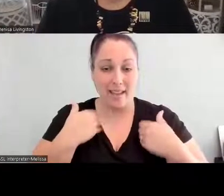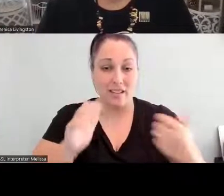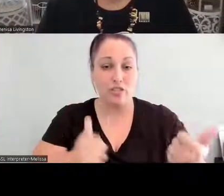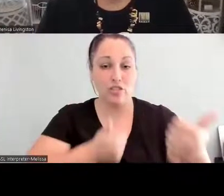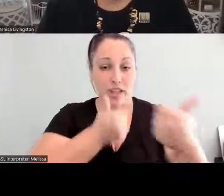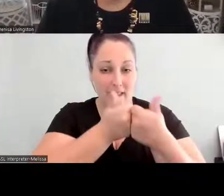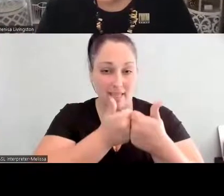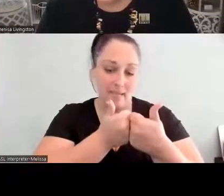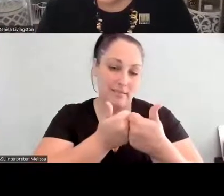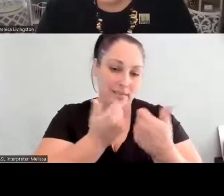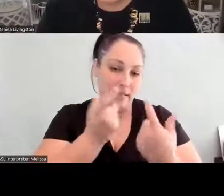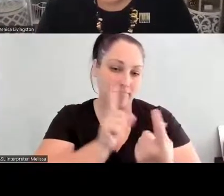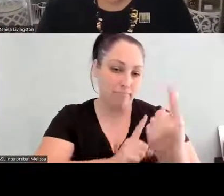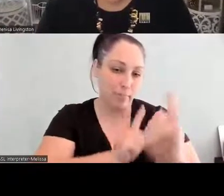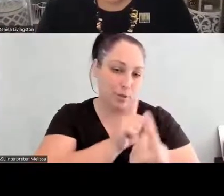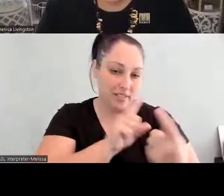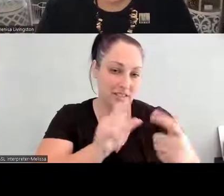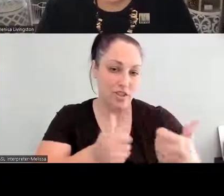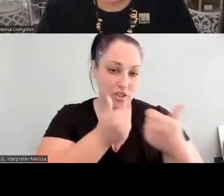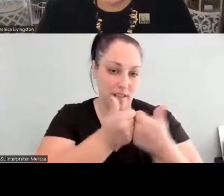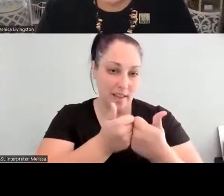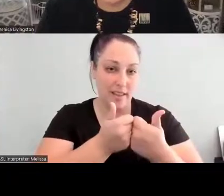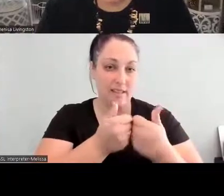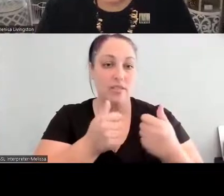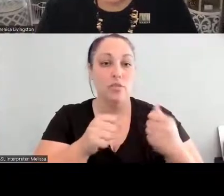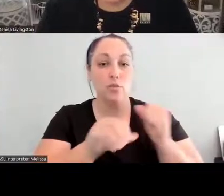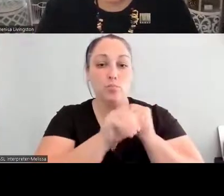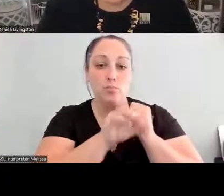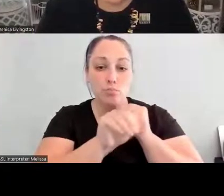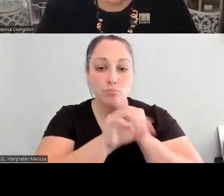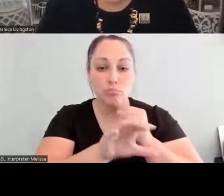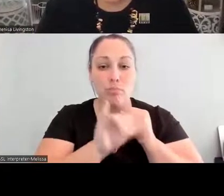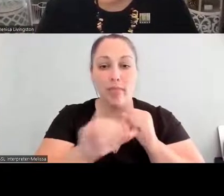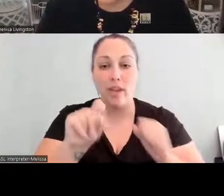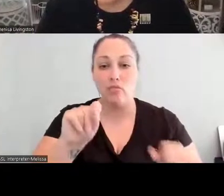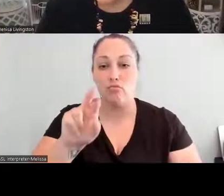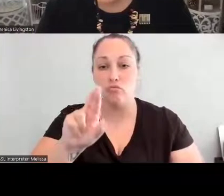person but also promote that the tribe and as well as anyone who